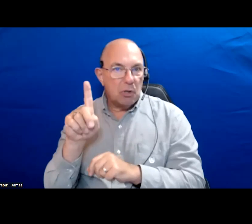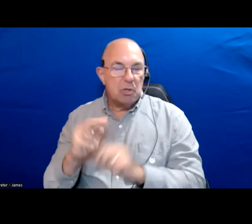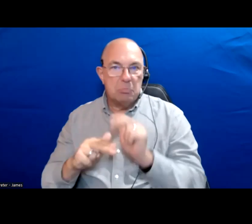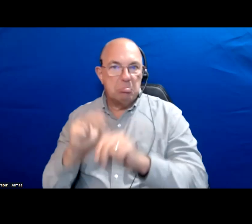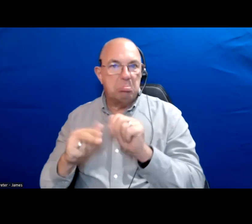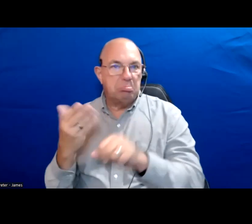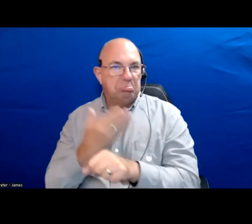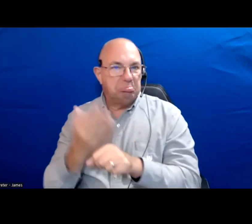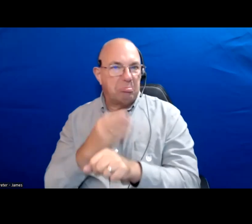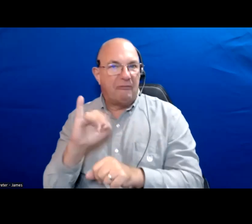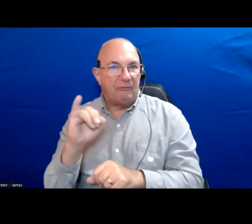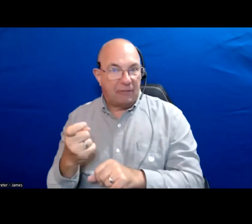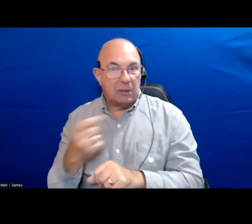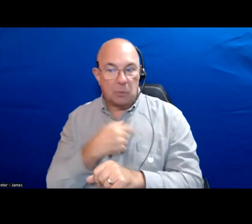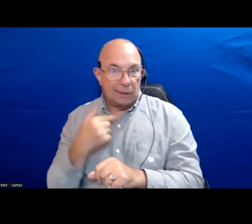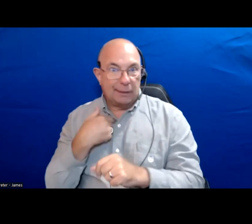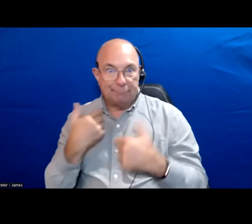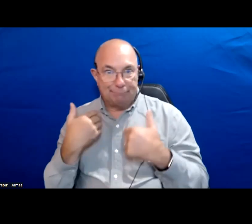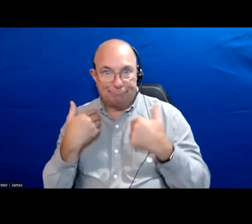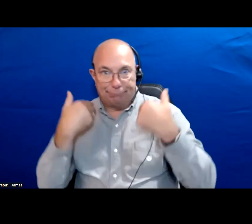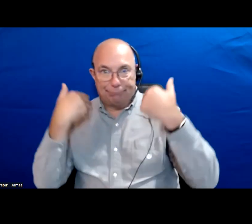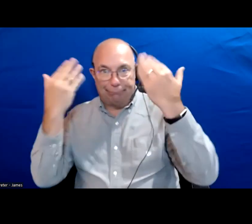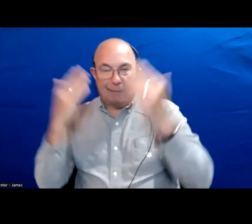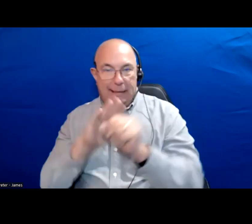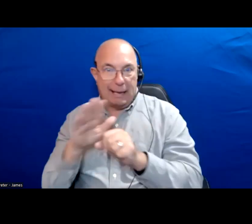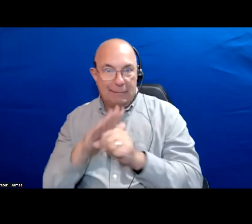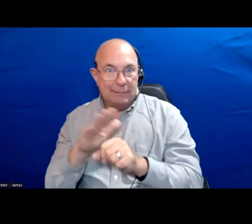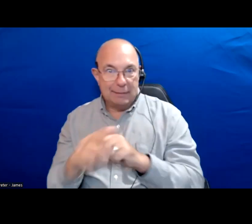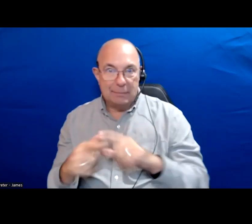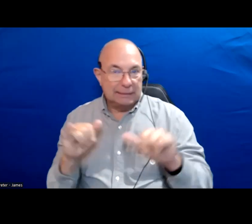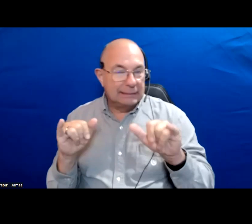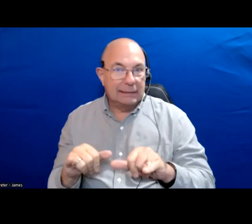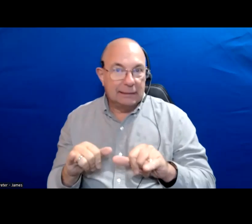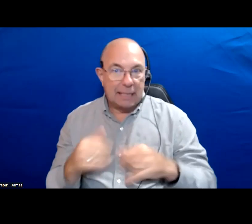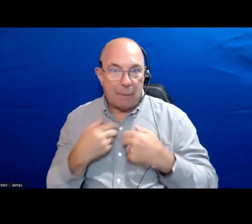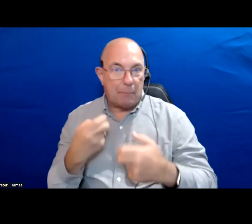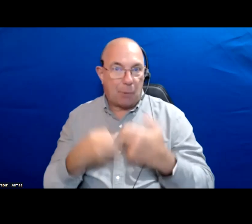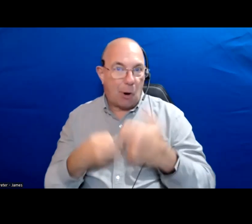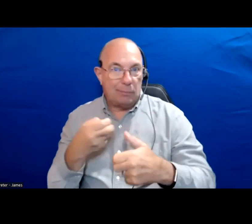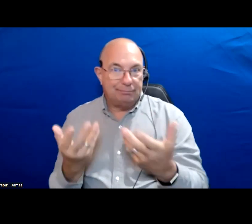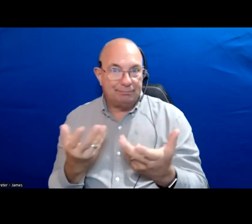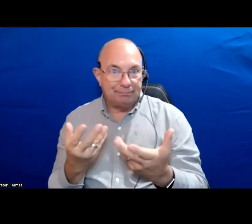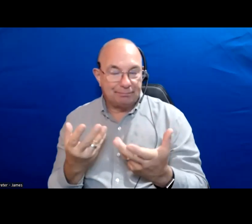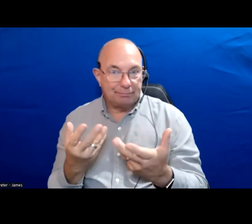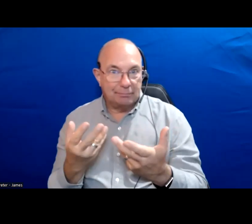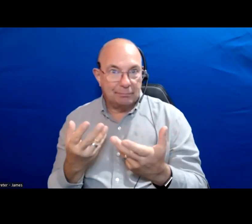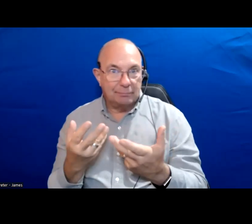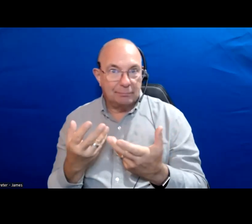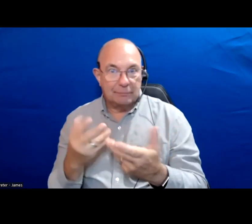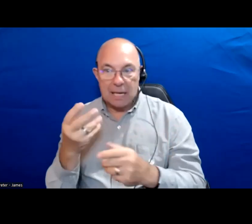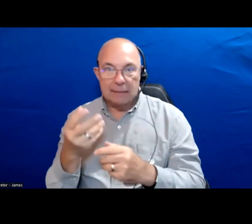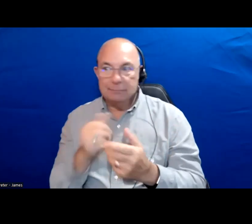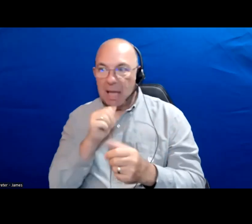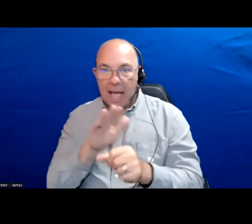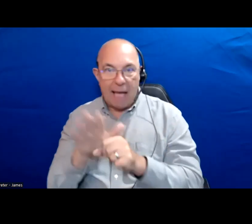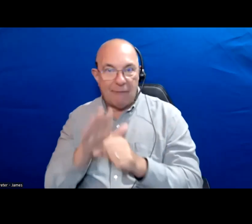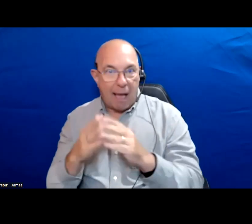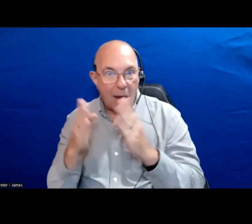but we have conjures up to hear and we still have this problem of housing and accessing